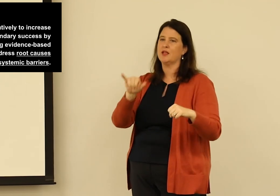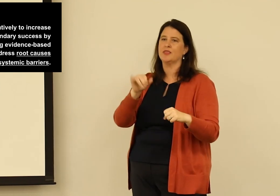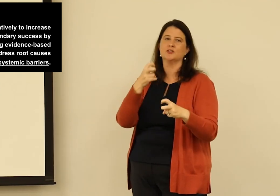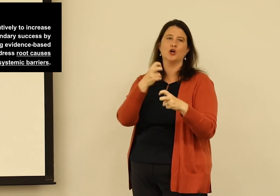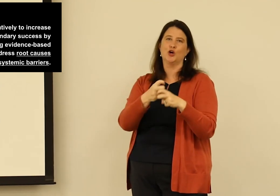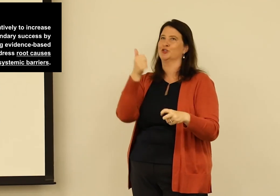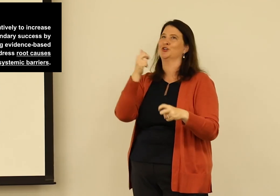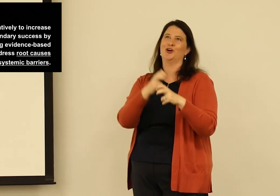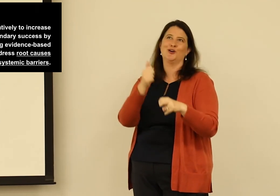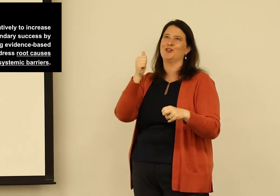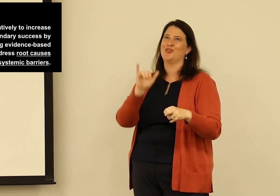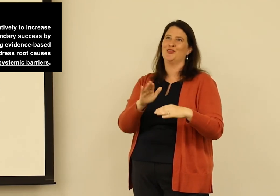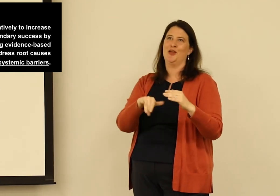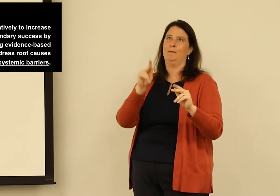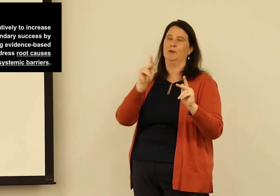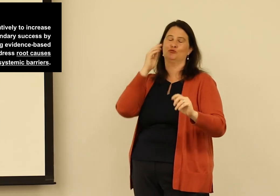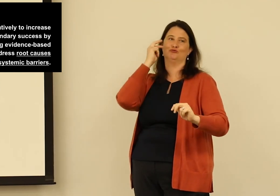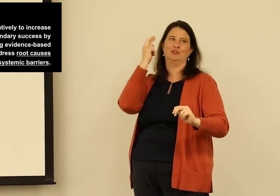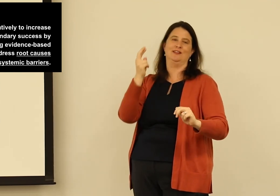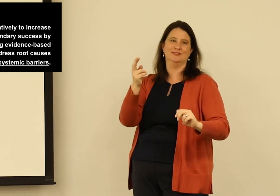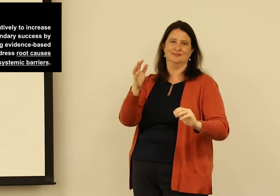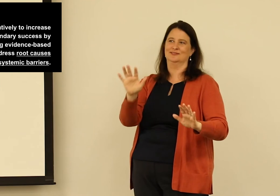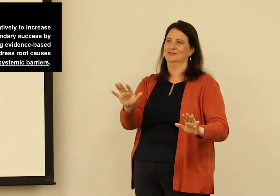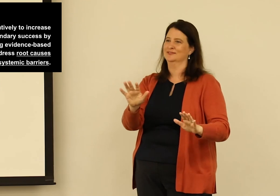it is the system. And that is obviously